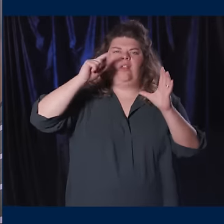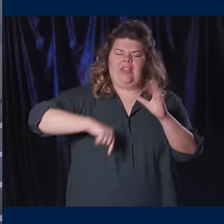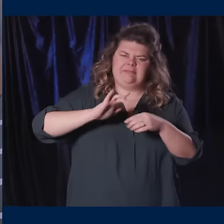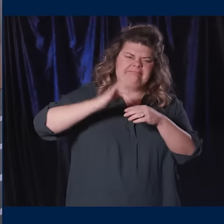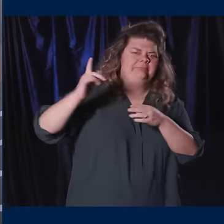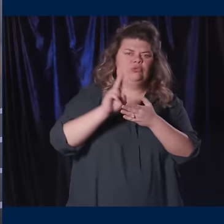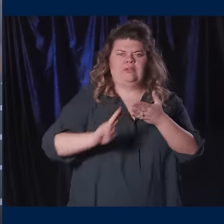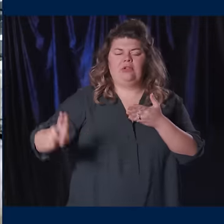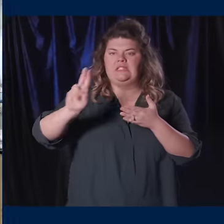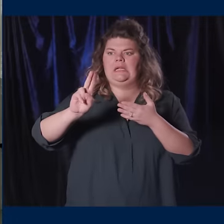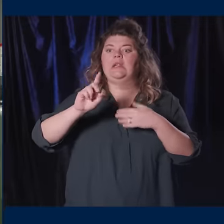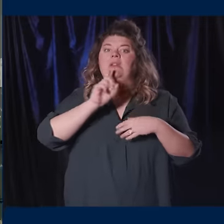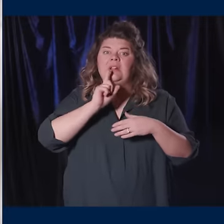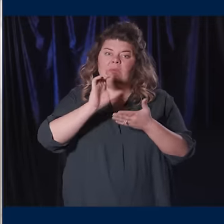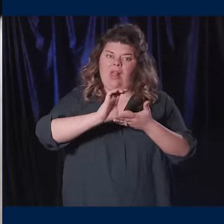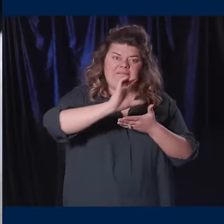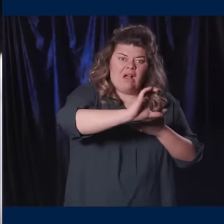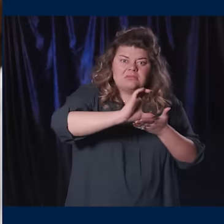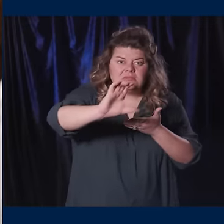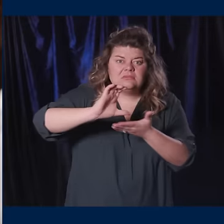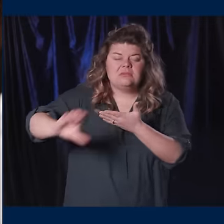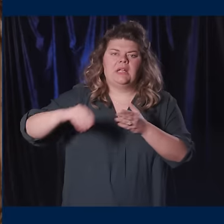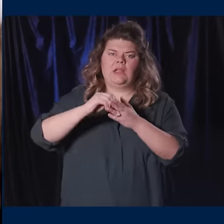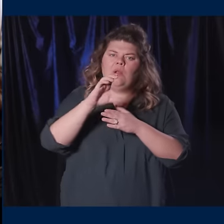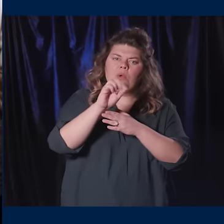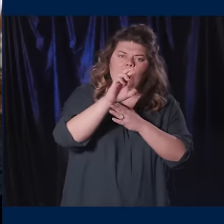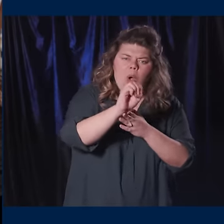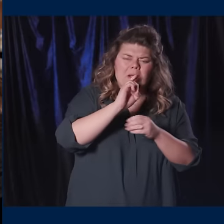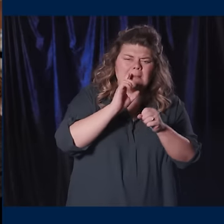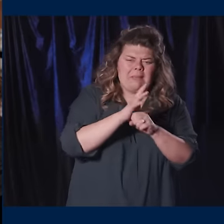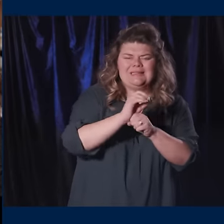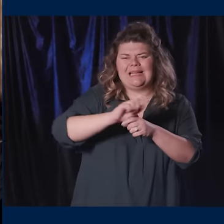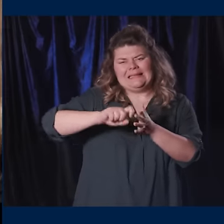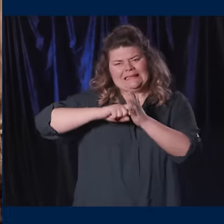strategic investments in core commitments and key institutional priorities.